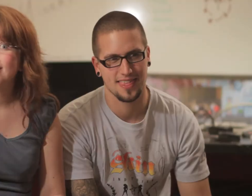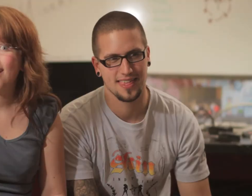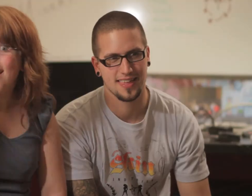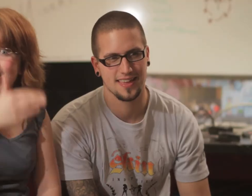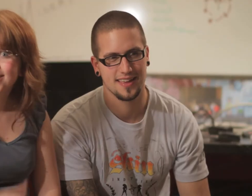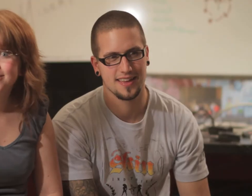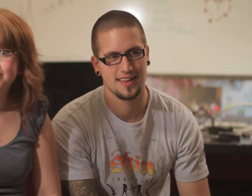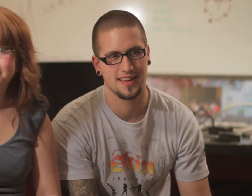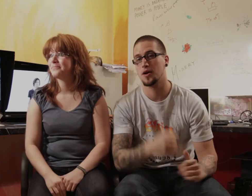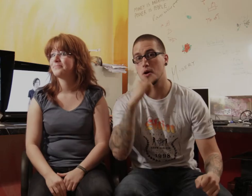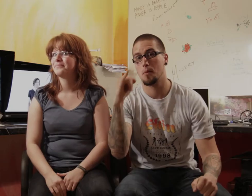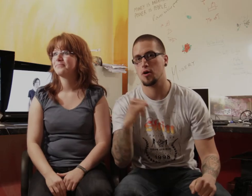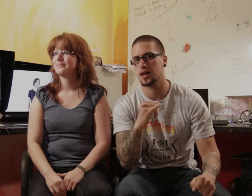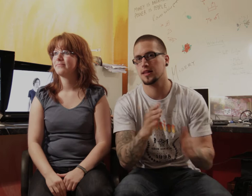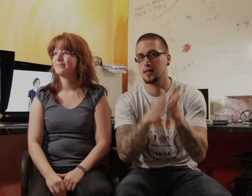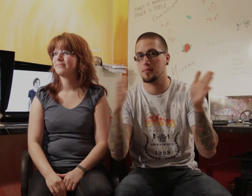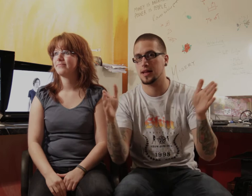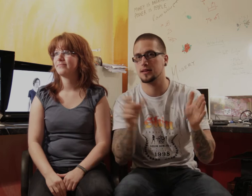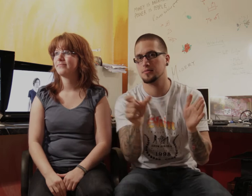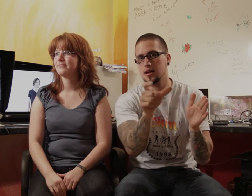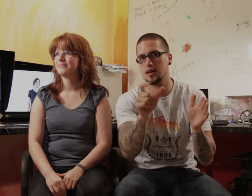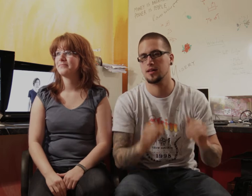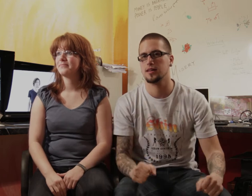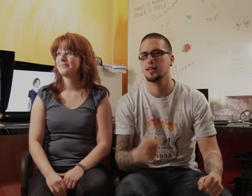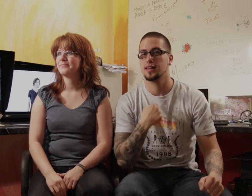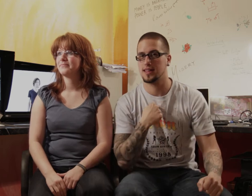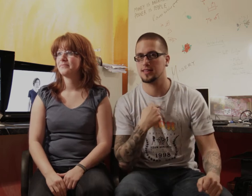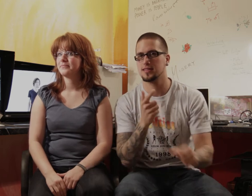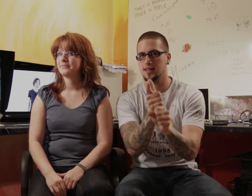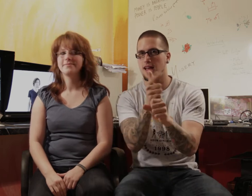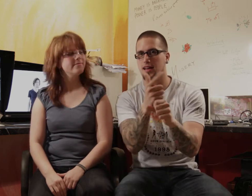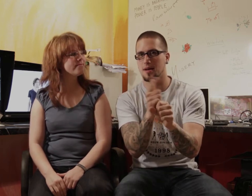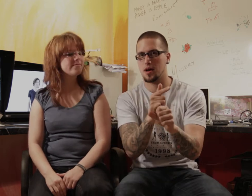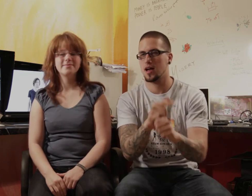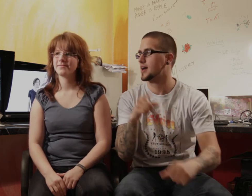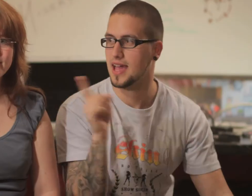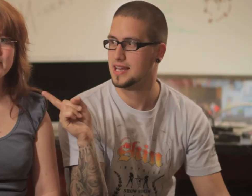Hello! I'm the camera operator for this Breitenbach project